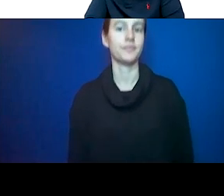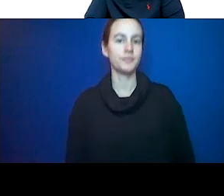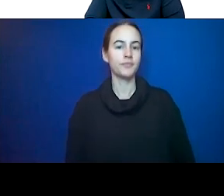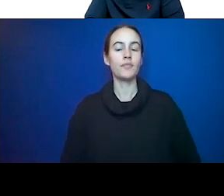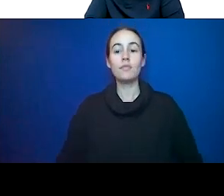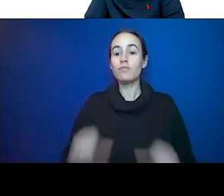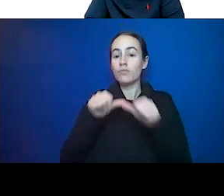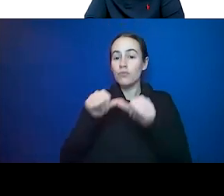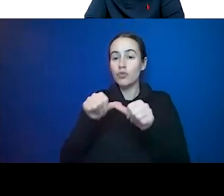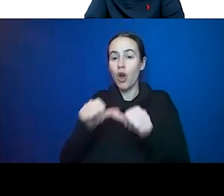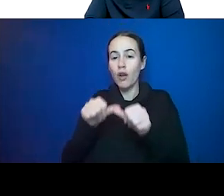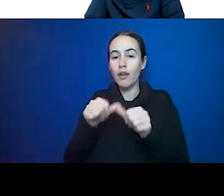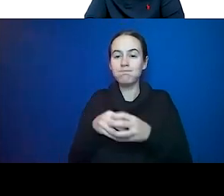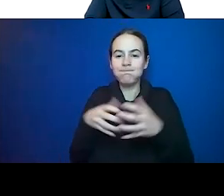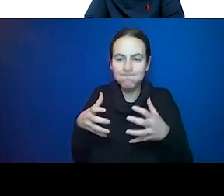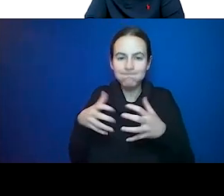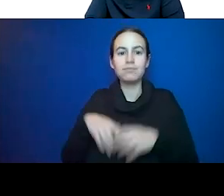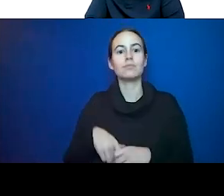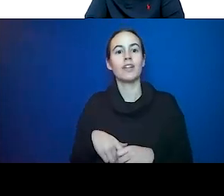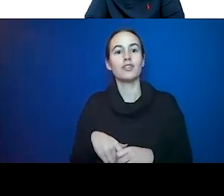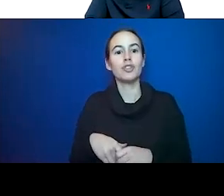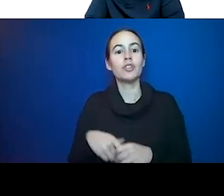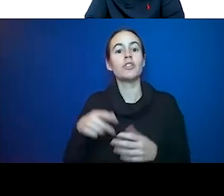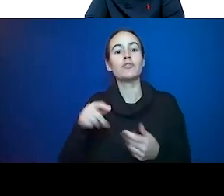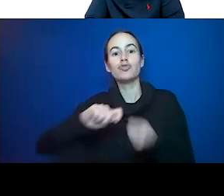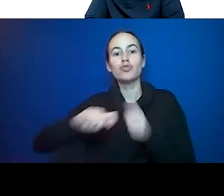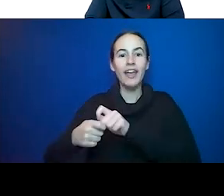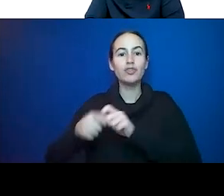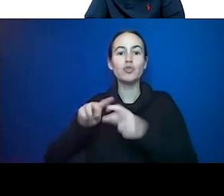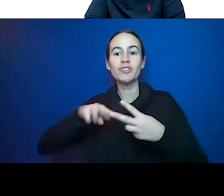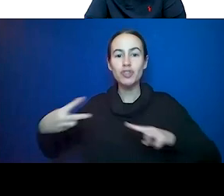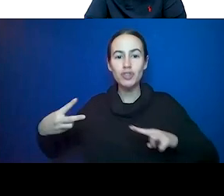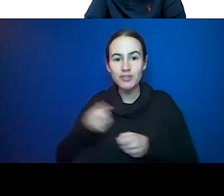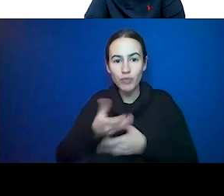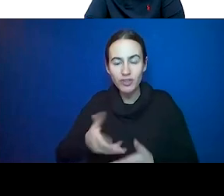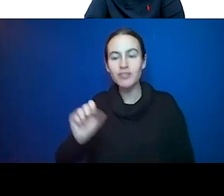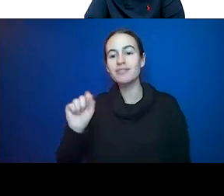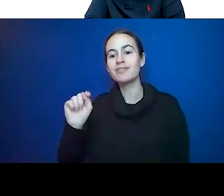express. . STASIS. Oxidative stress. We don't have to understand this but we know what